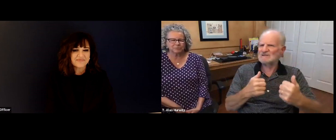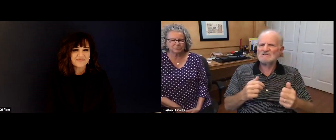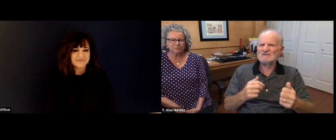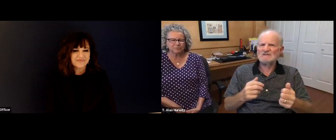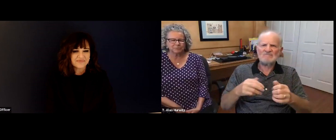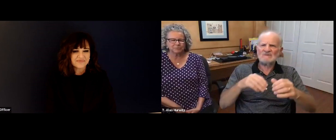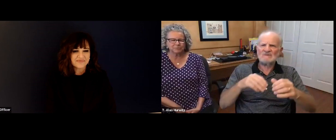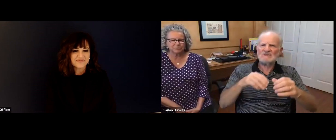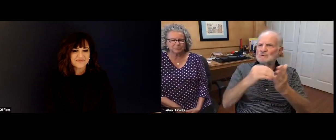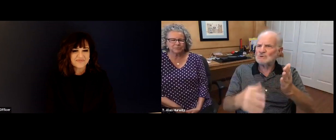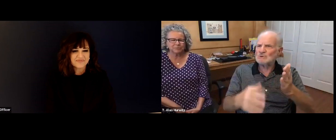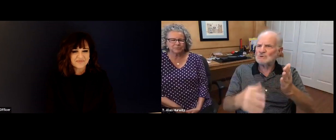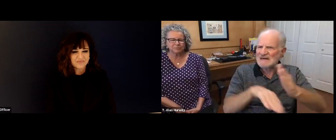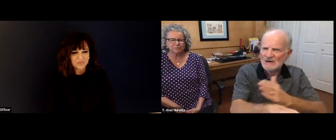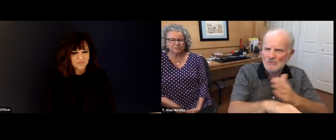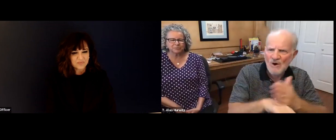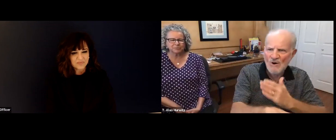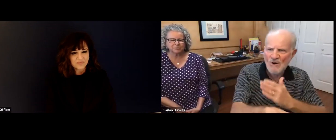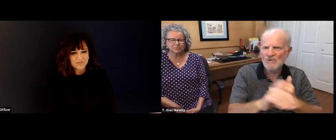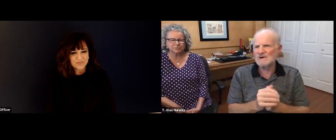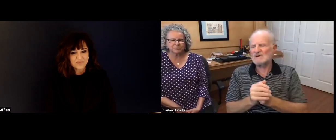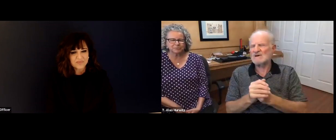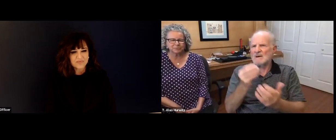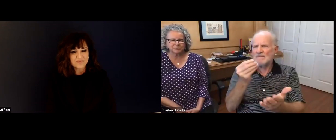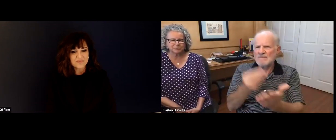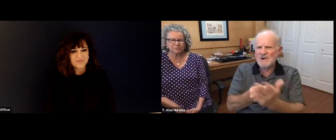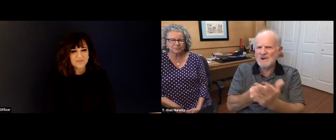quote unquote, regular university. We have all of the